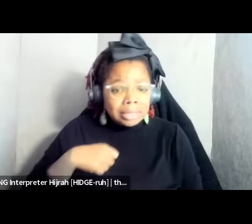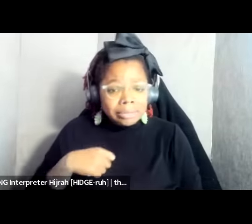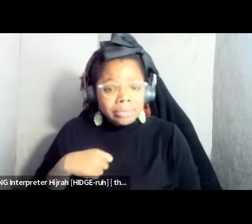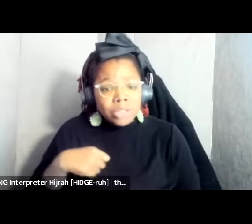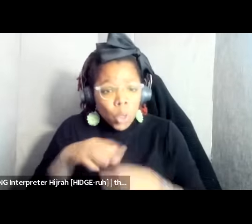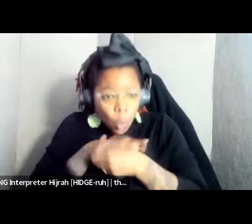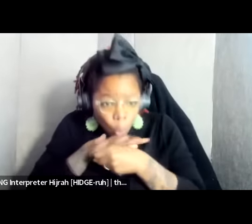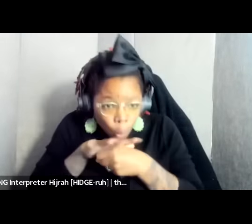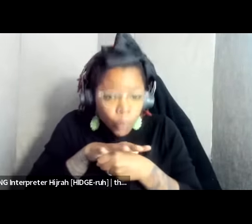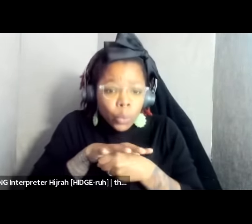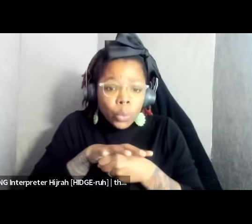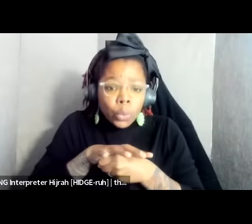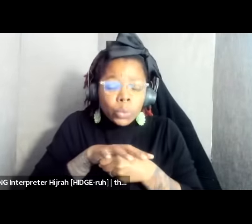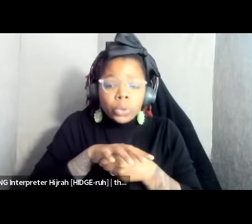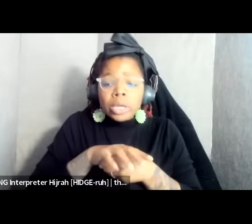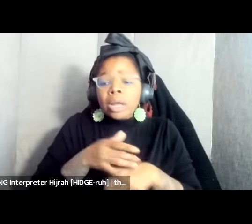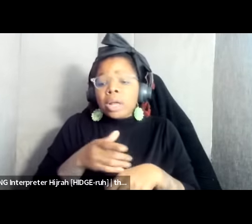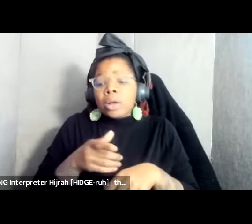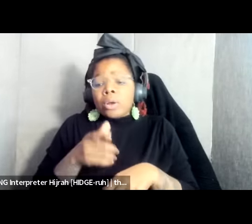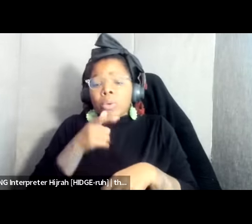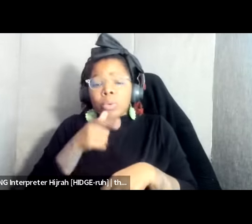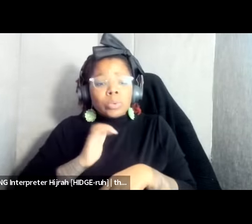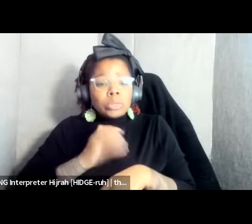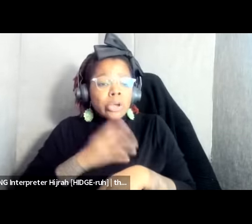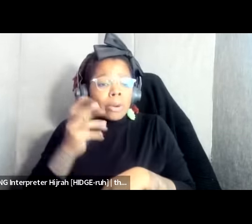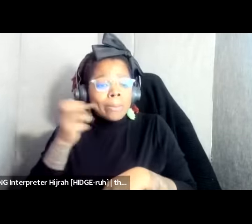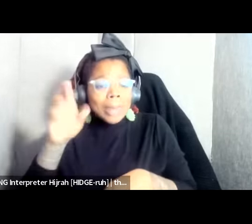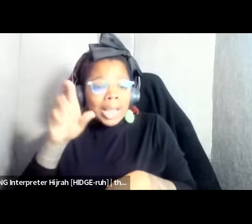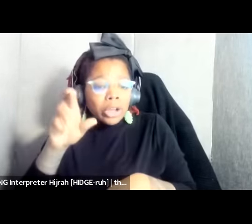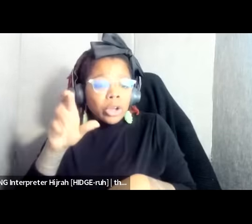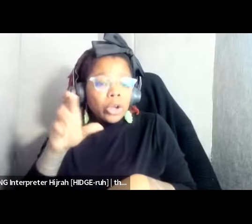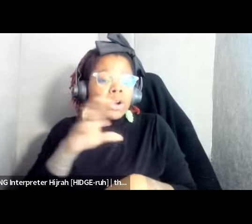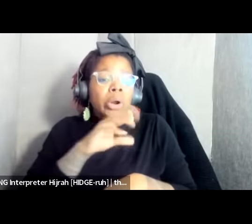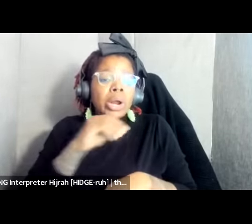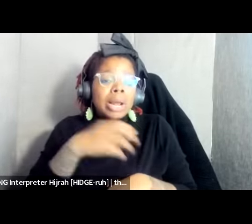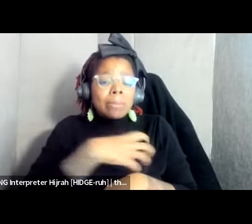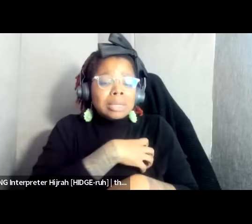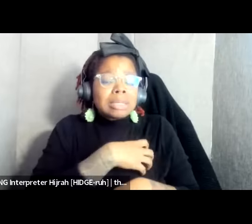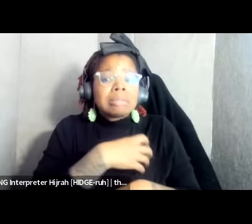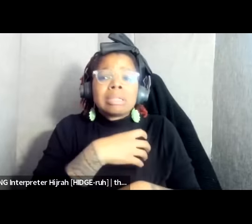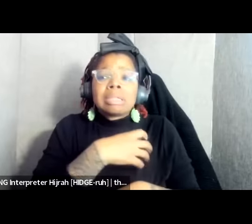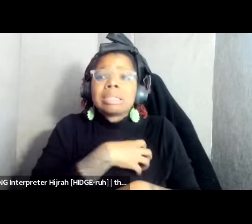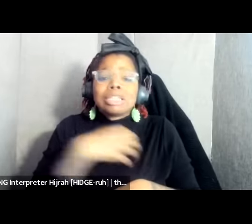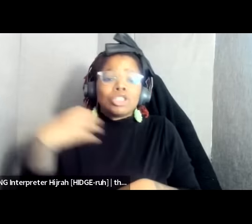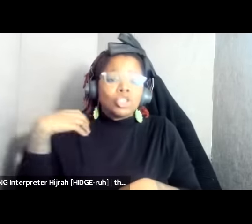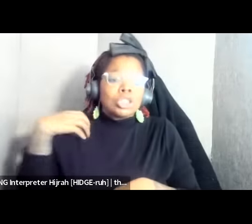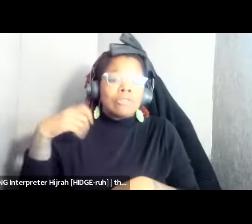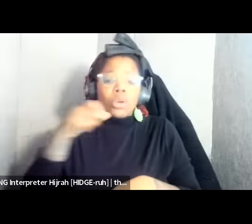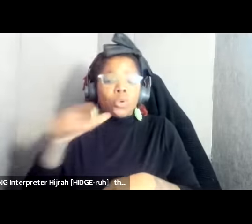and who are who are mayor uh and and police Chiefs and and who they're building relationships with